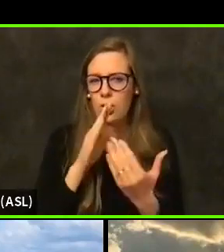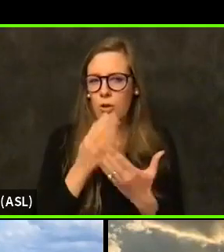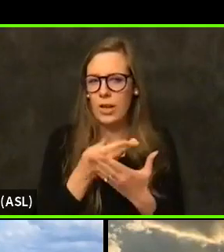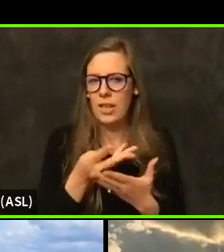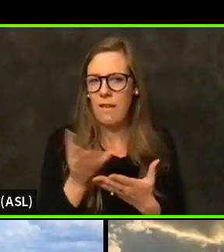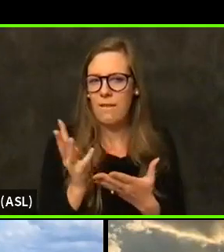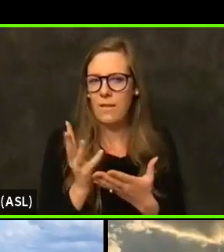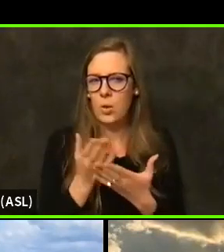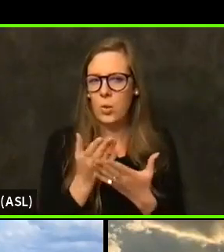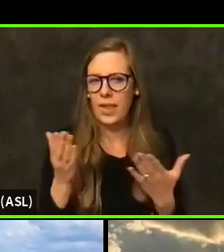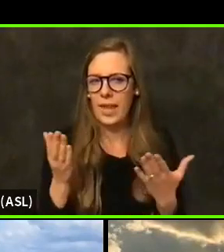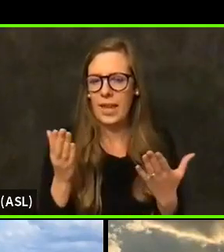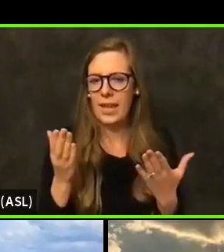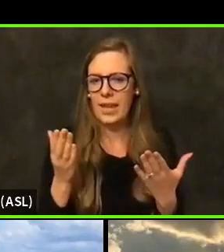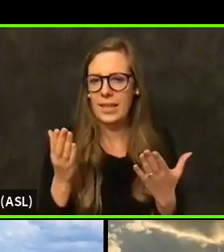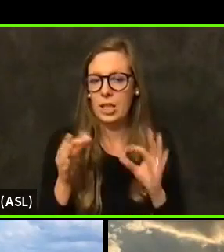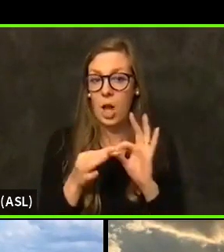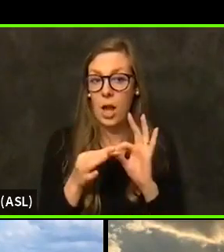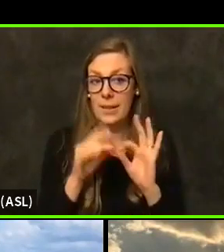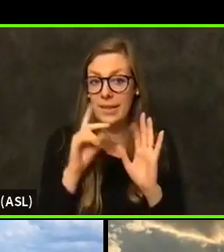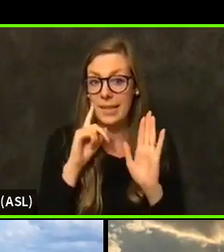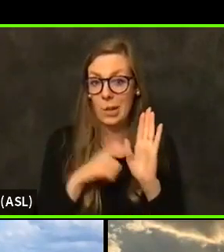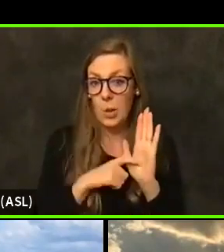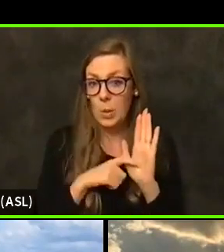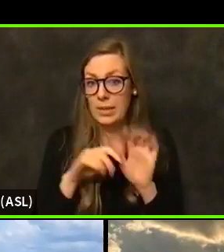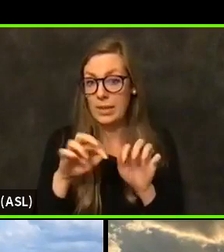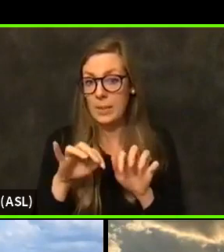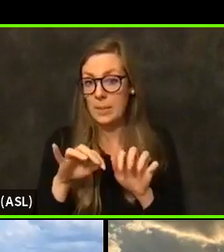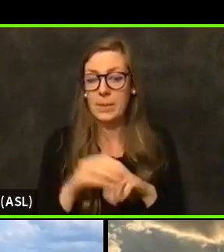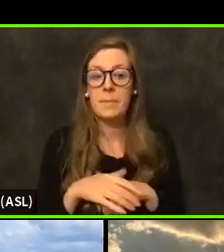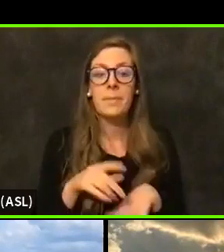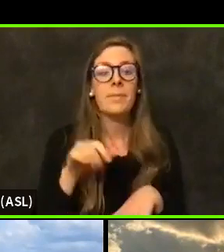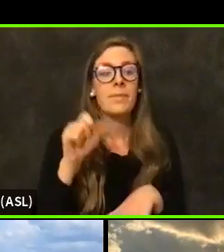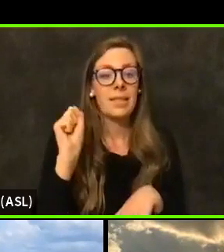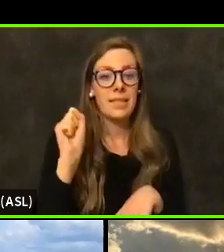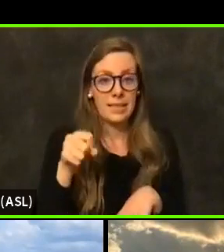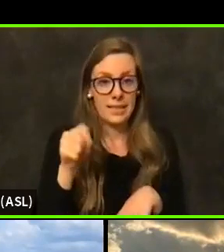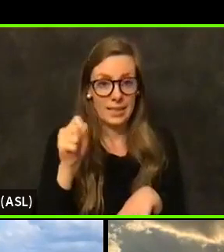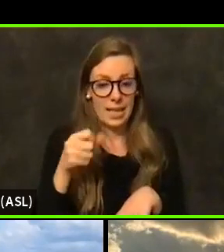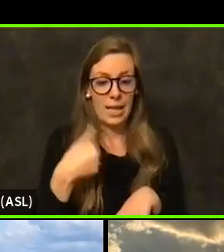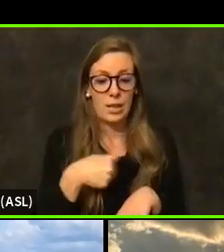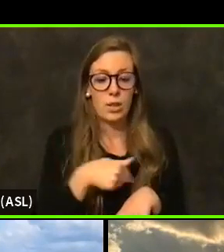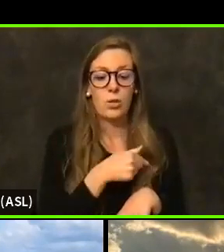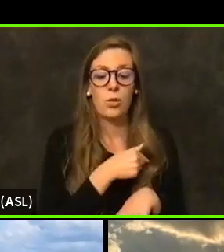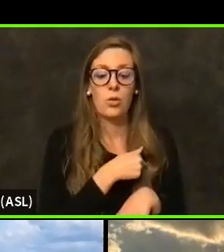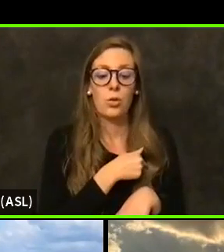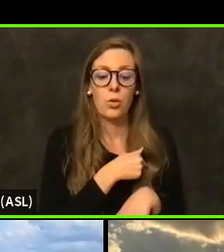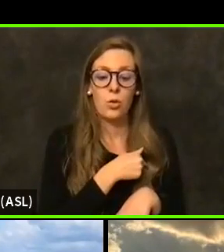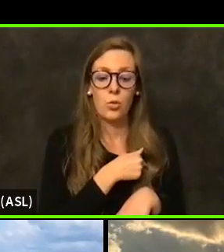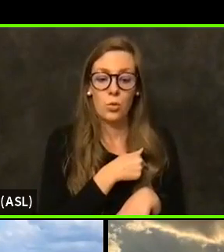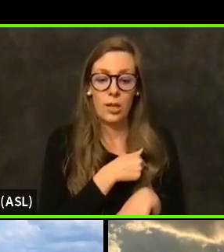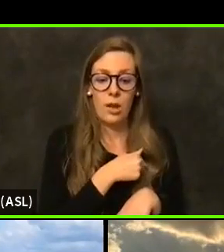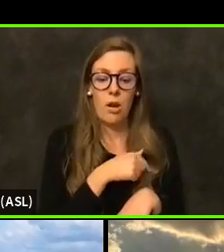questions, comments that were raised right away. First of all, yes, we are, as Chair Hopkins' mentioned, we are going to be